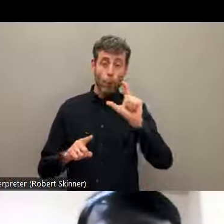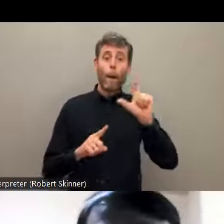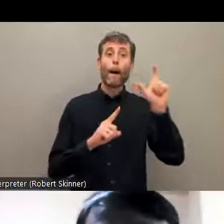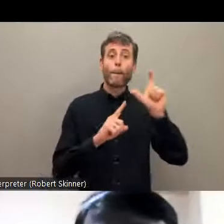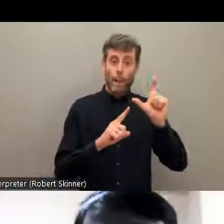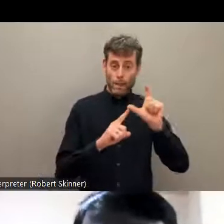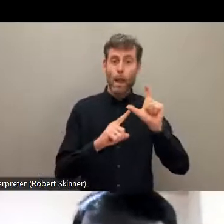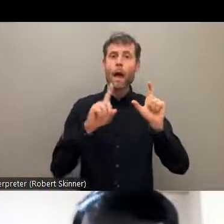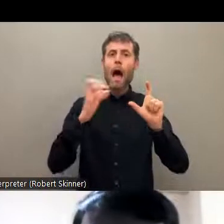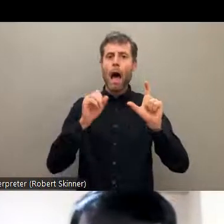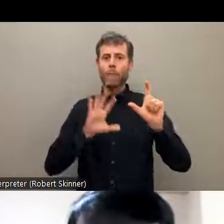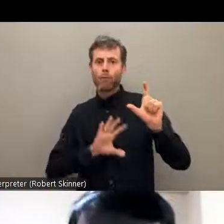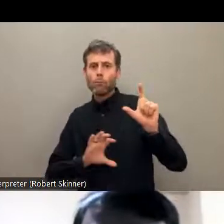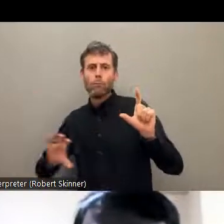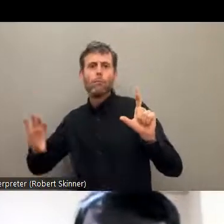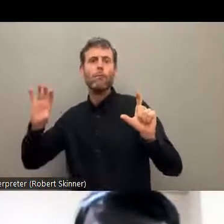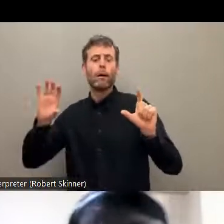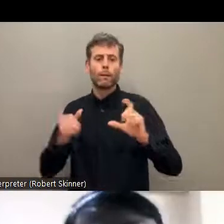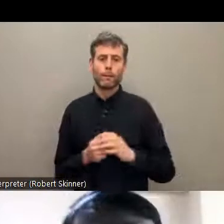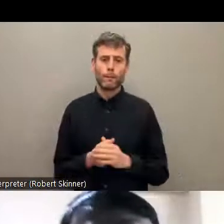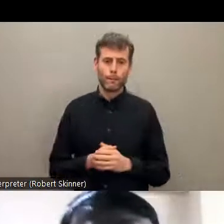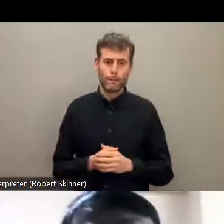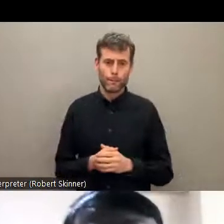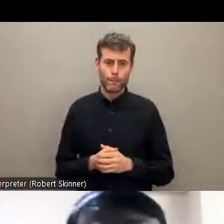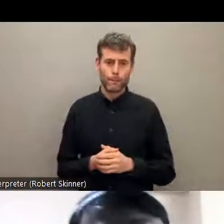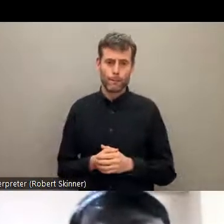countries. Database about the Dalits. And